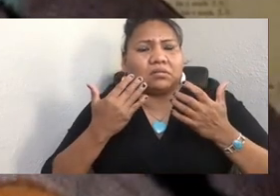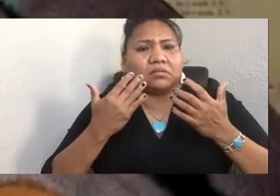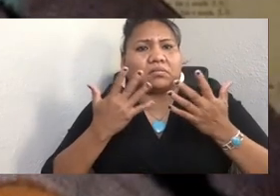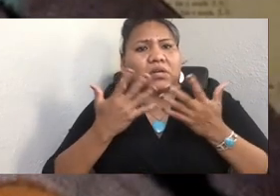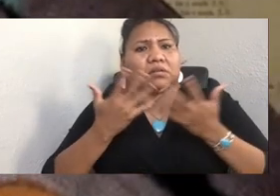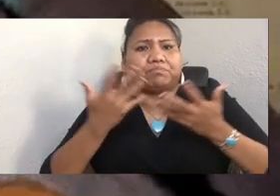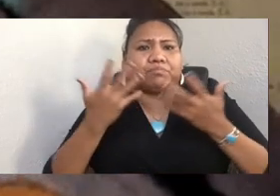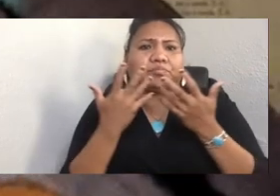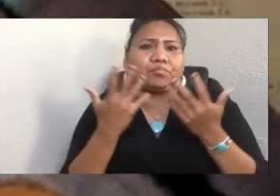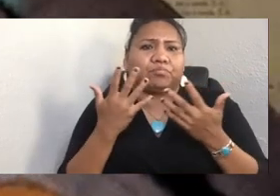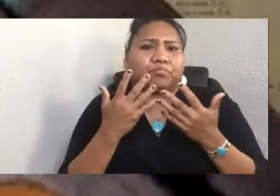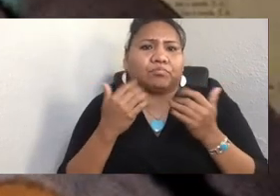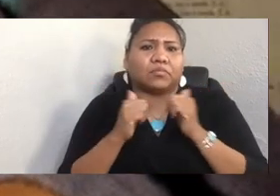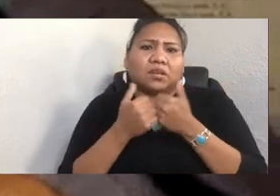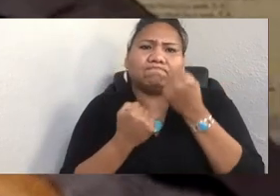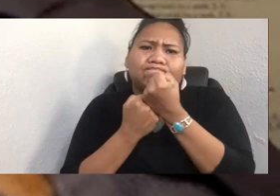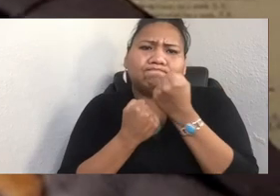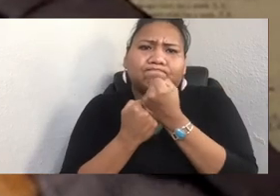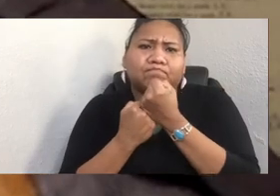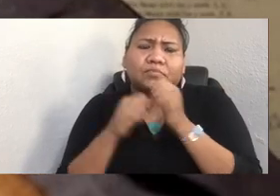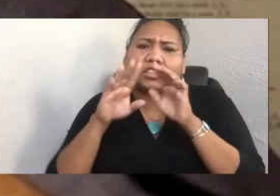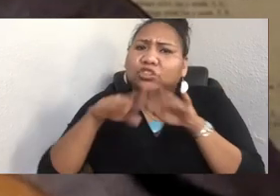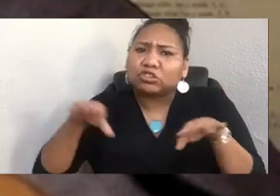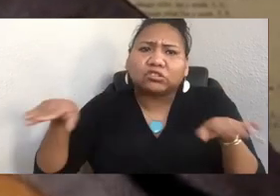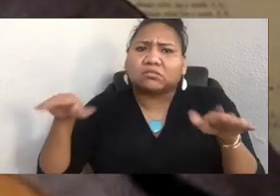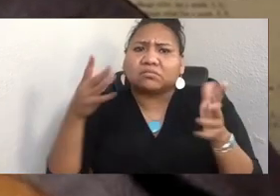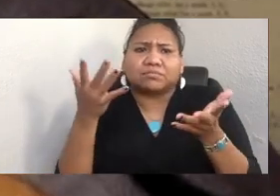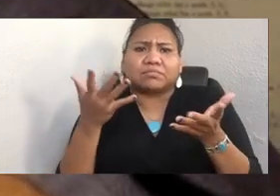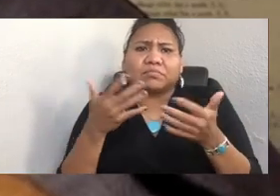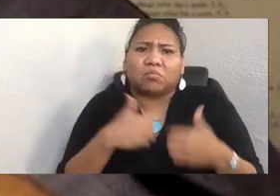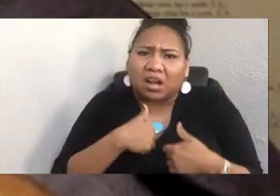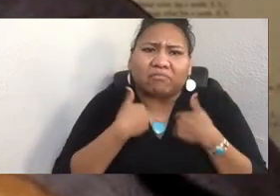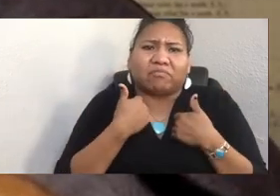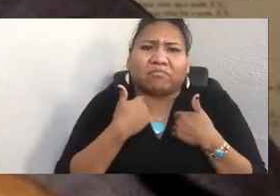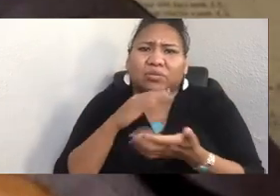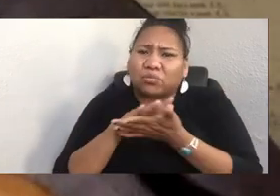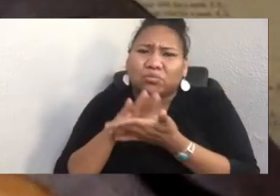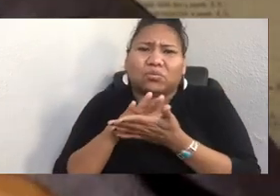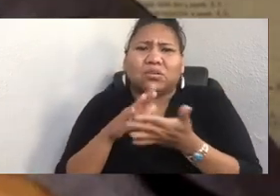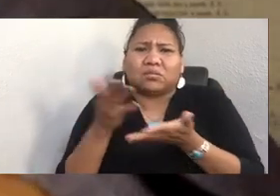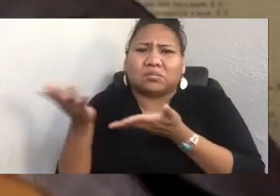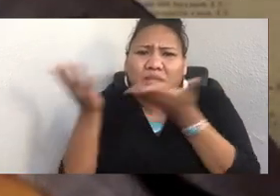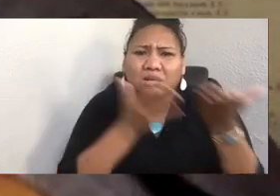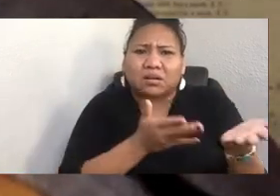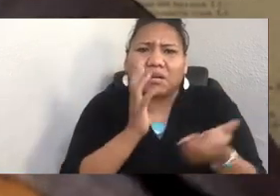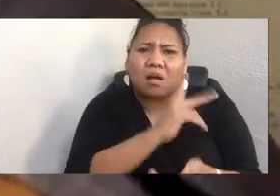schools, and the children need to be reintered in their home communities.